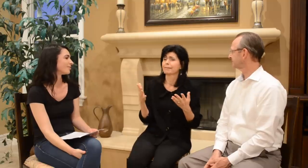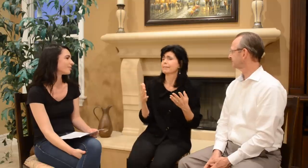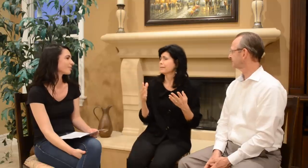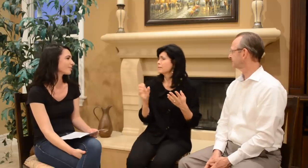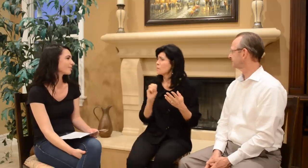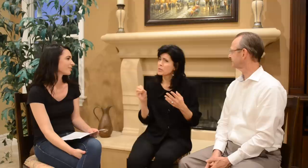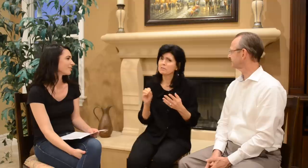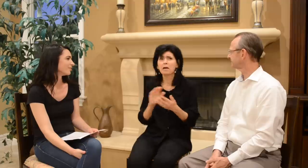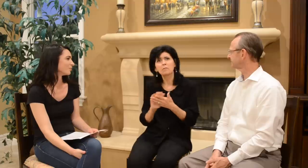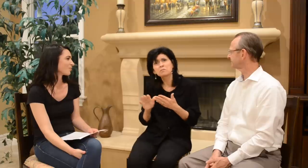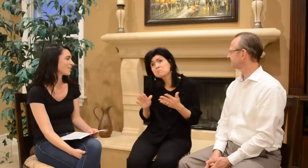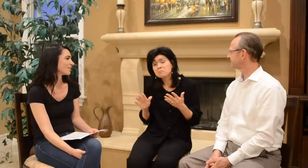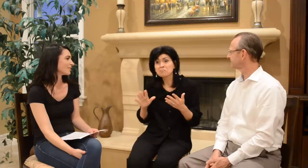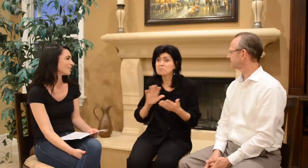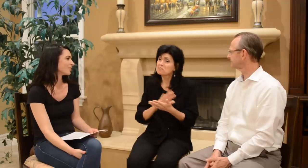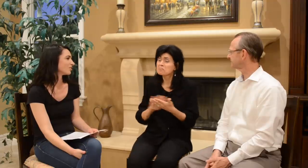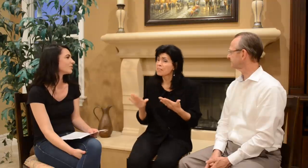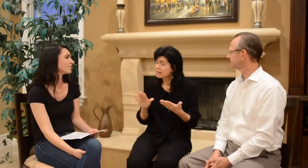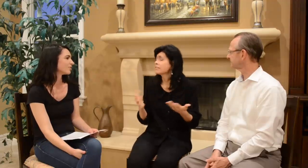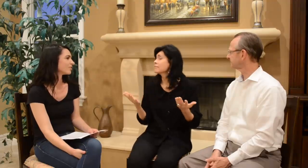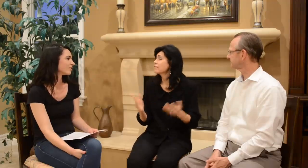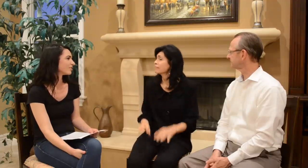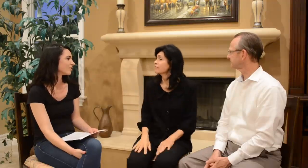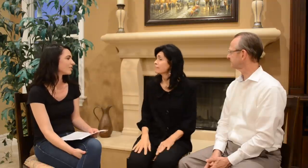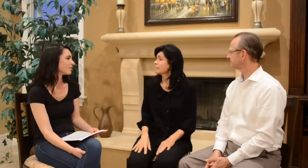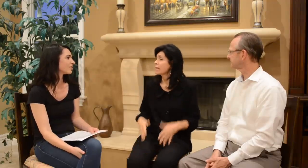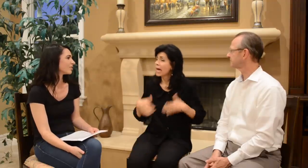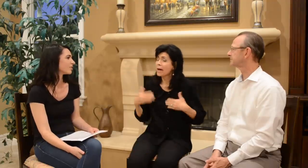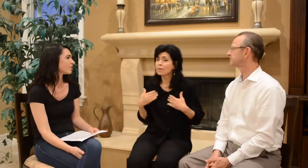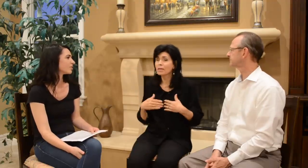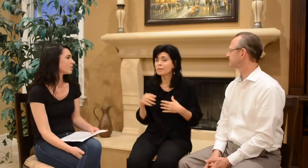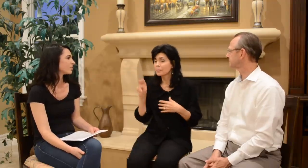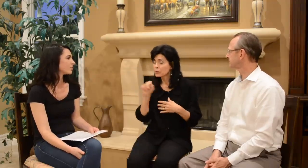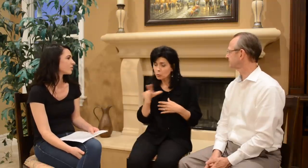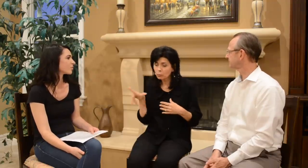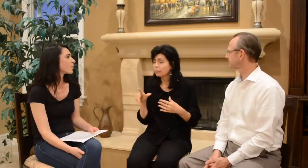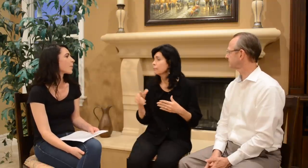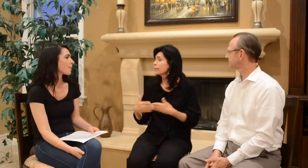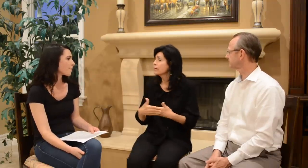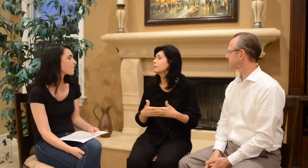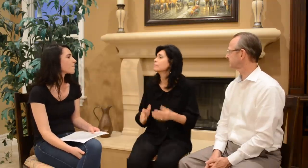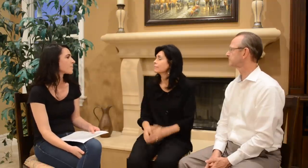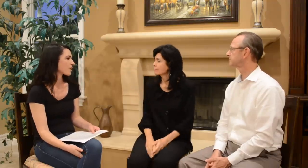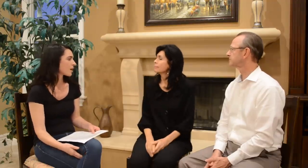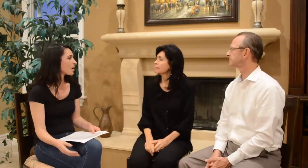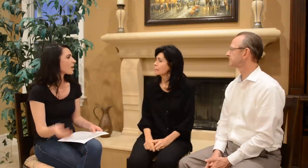So we thought it was nice. Happy normal baby!